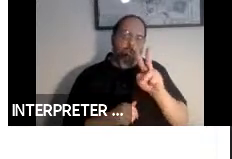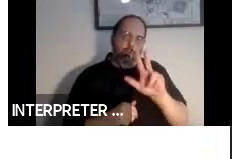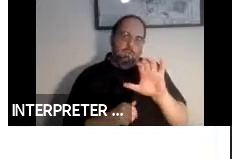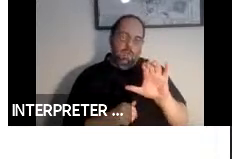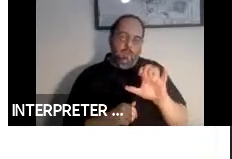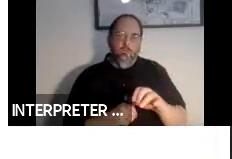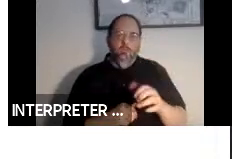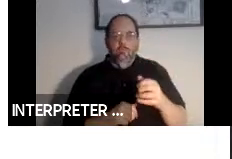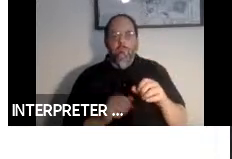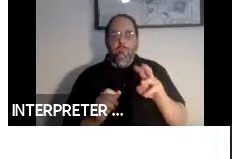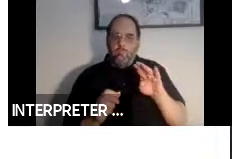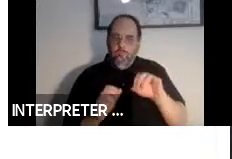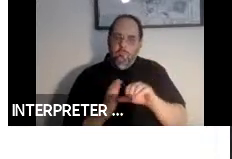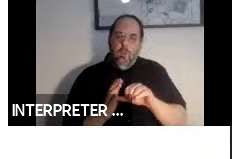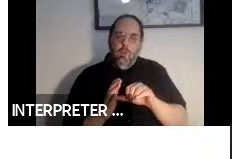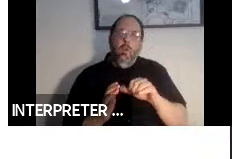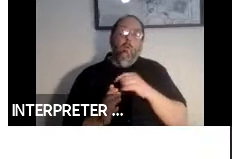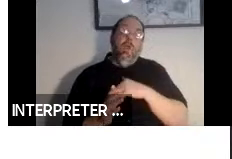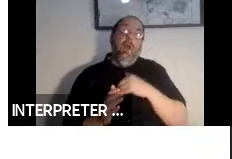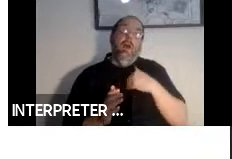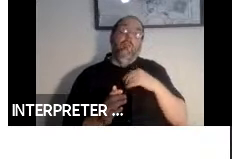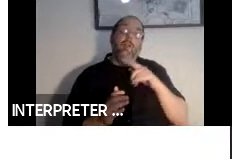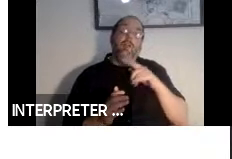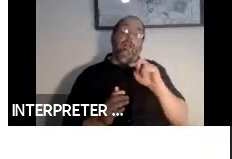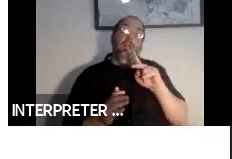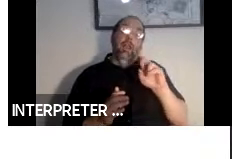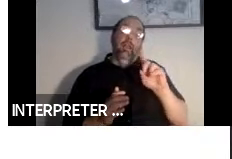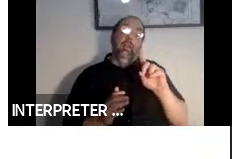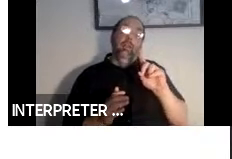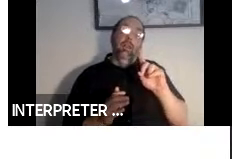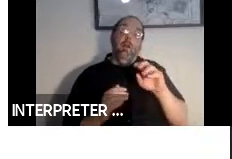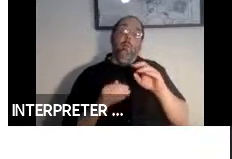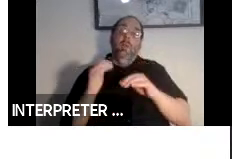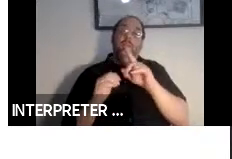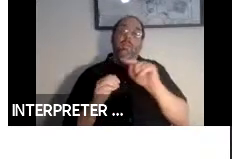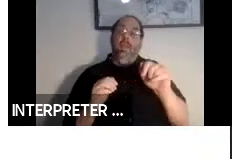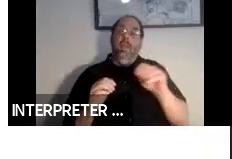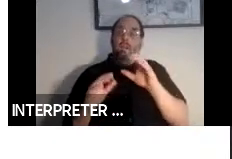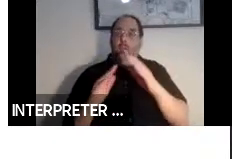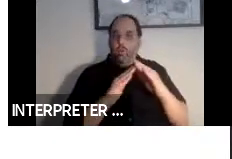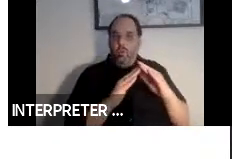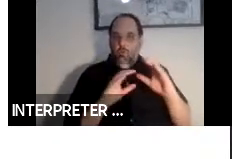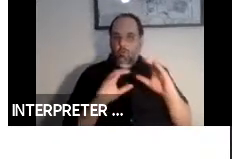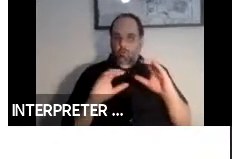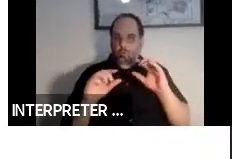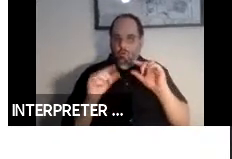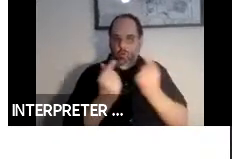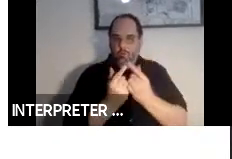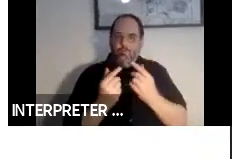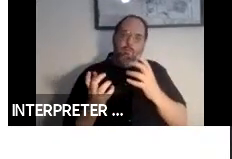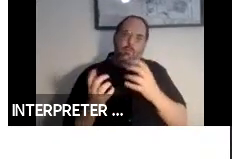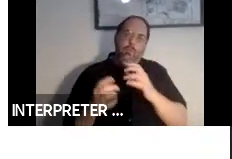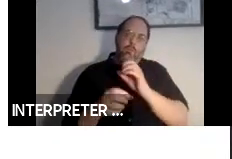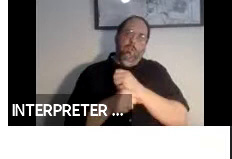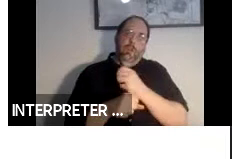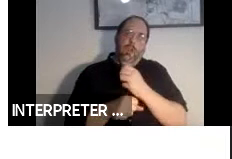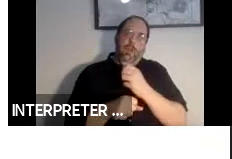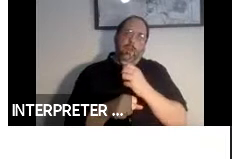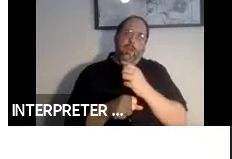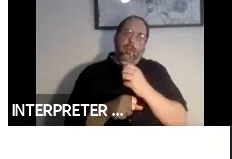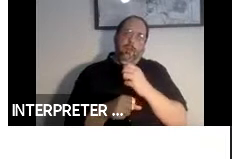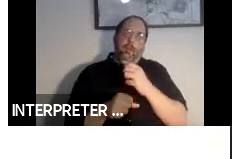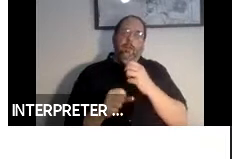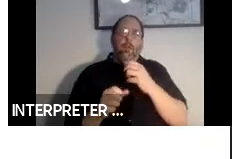We have a link building data community group is which looking to create it is creating to describe